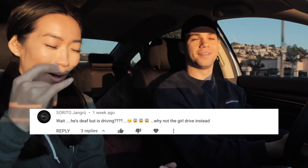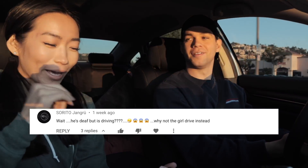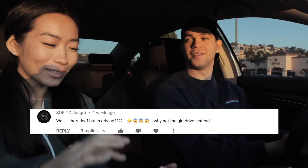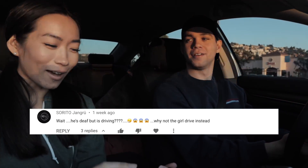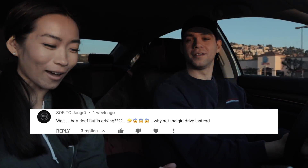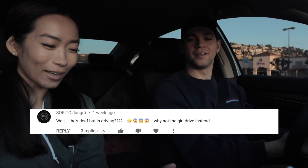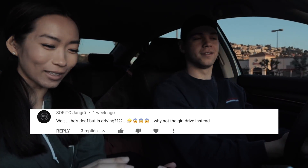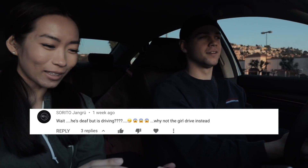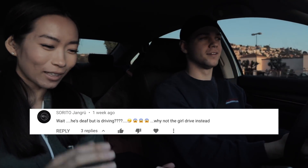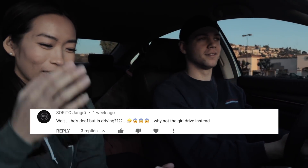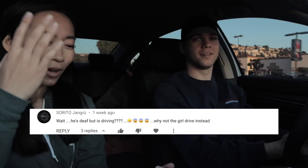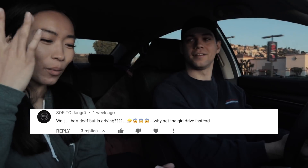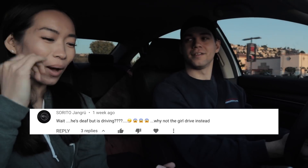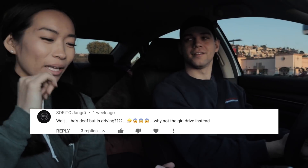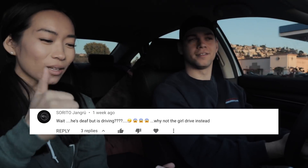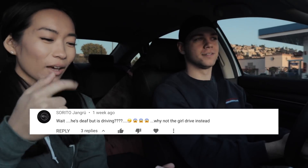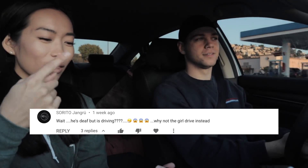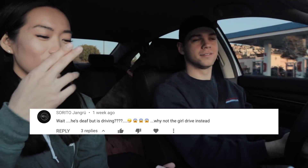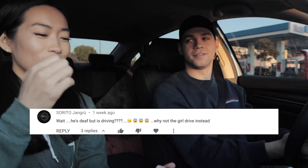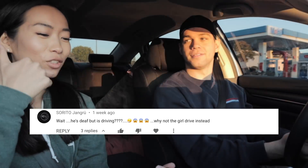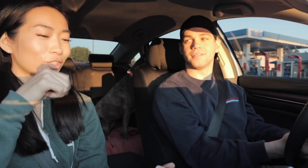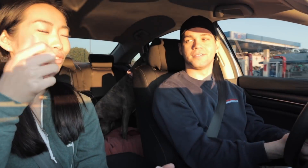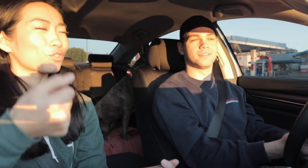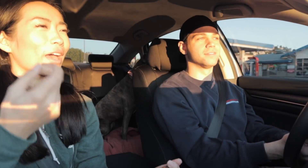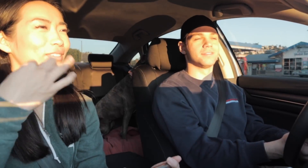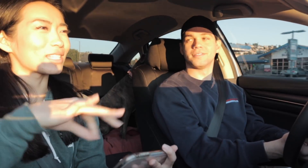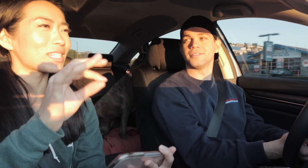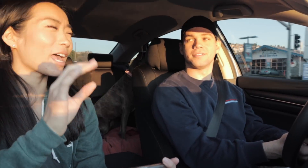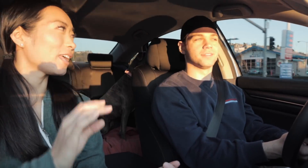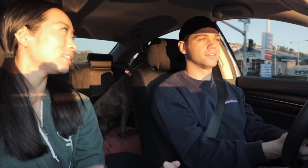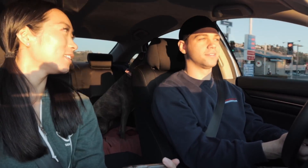Why not the girl drive instead?